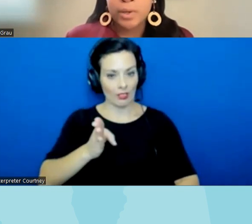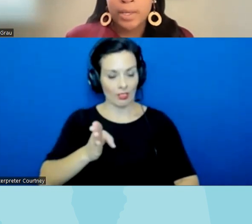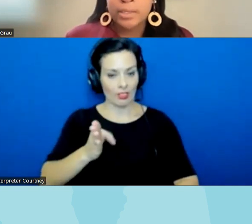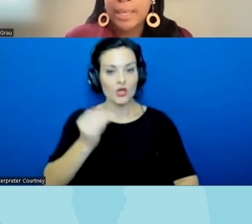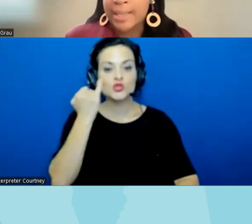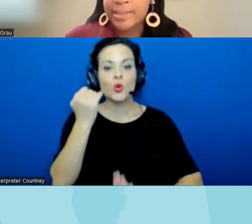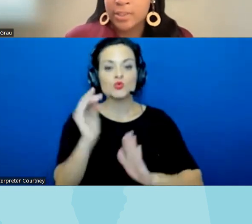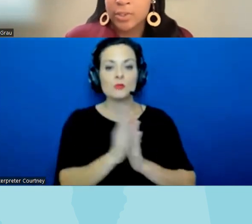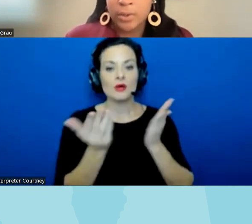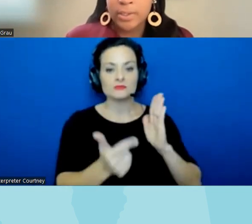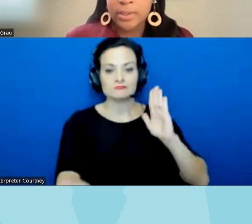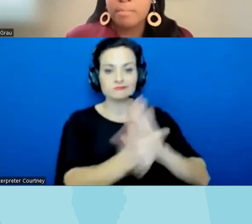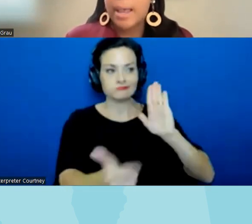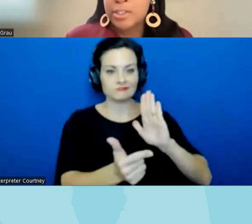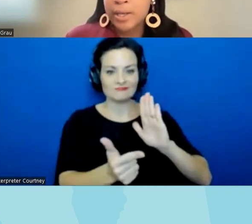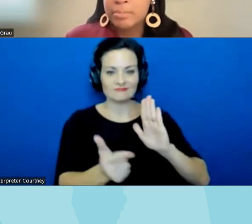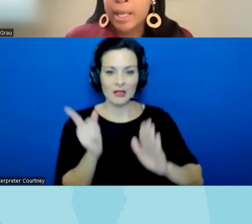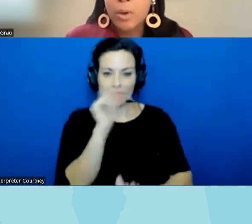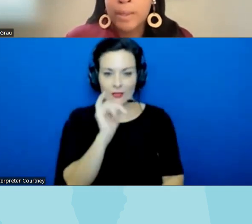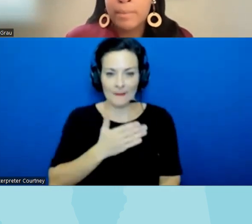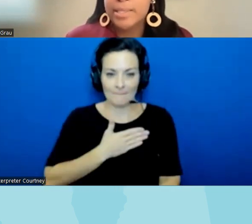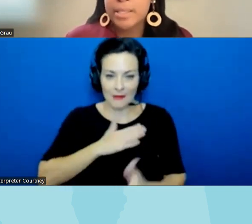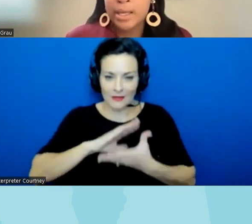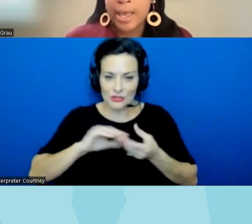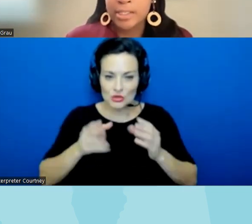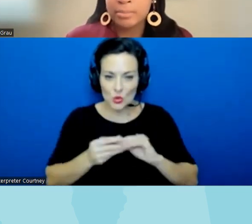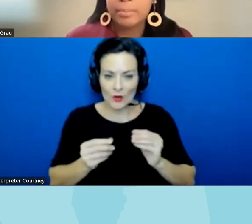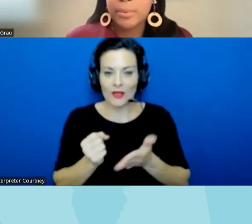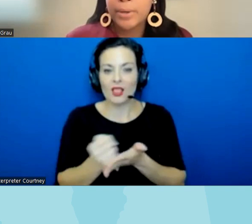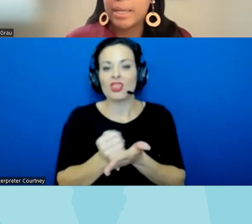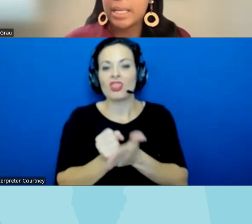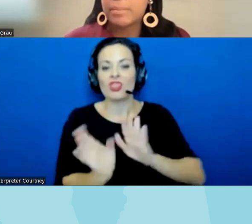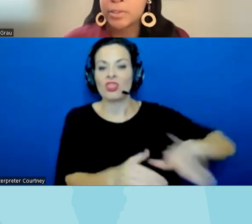were racing my ancestor stories my story as a black woman my son as a black boy my neighbor